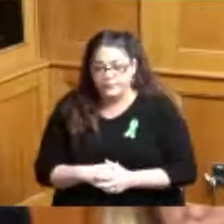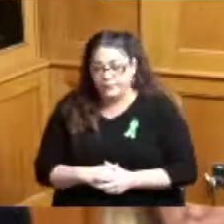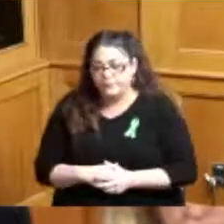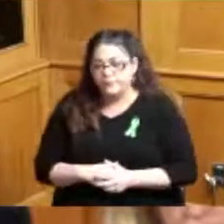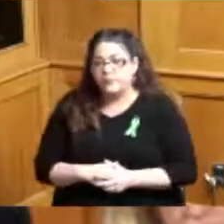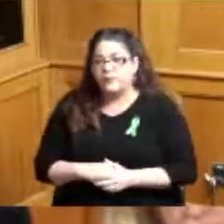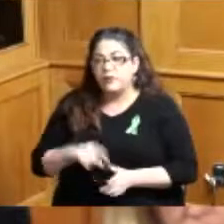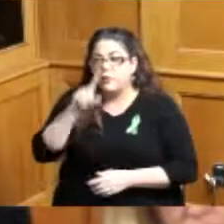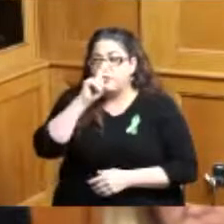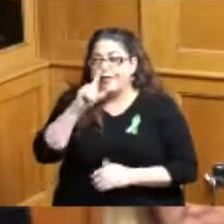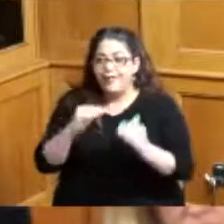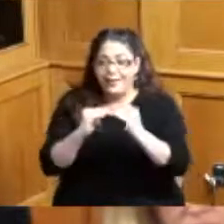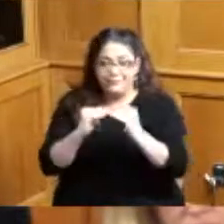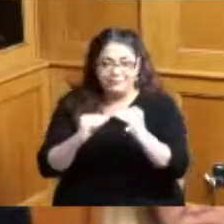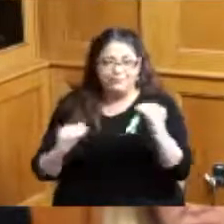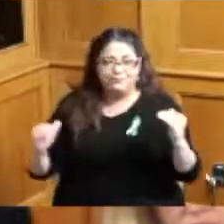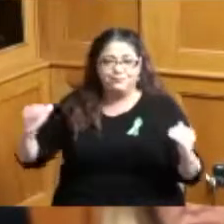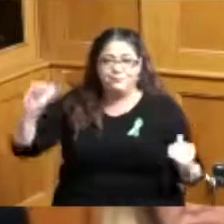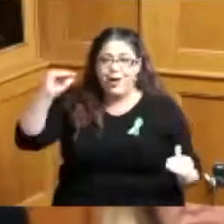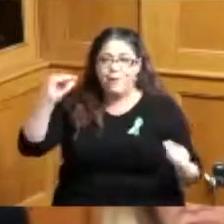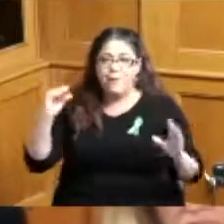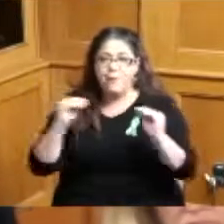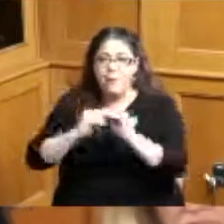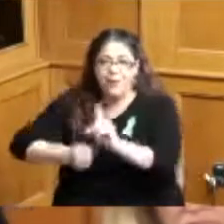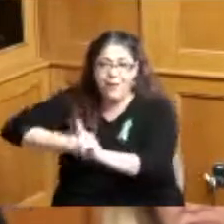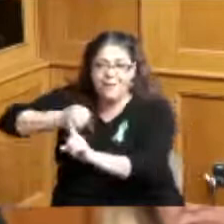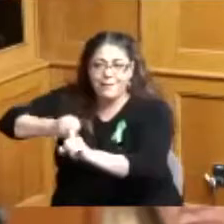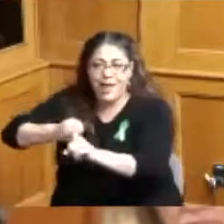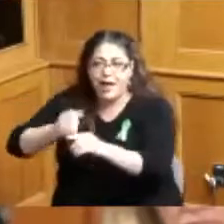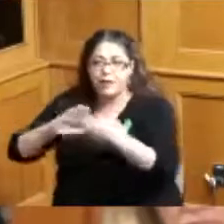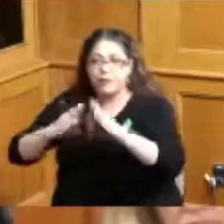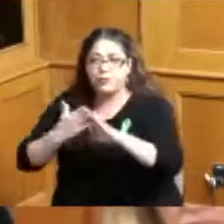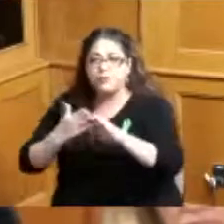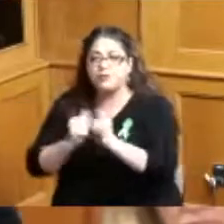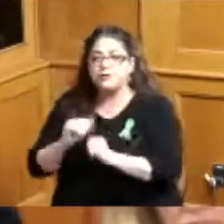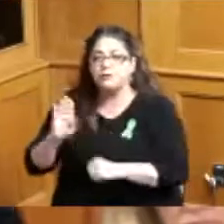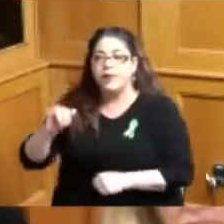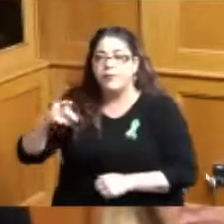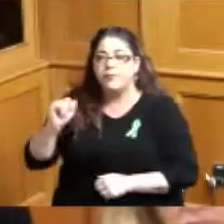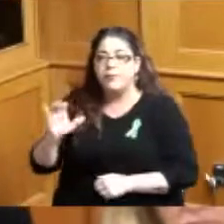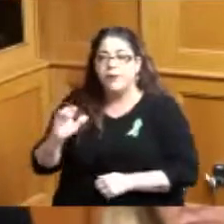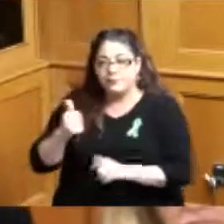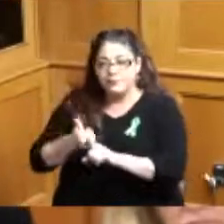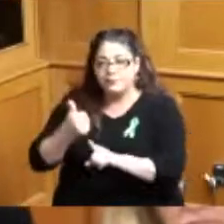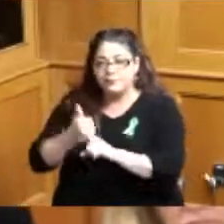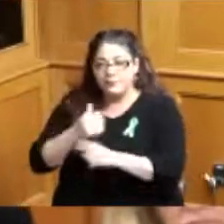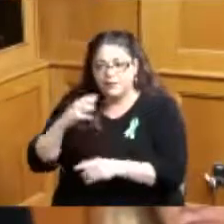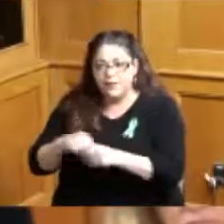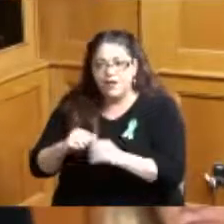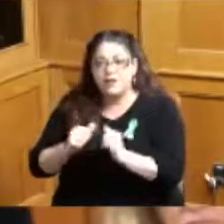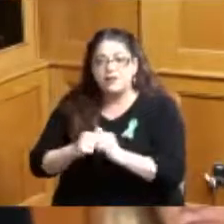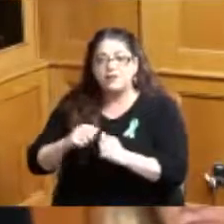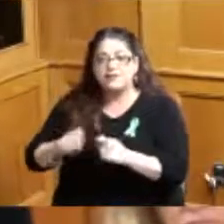low-income communities and communities of color incorporating specific intentions into the RFPs